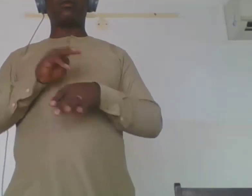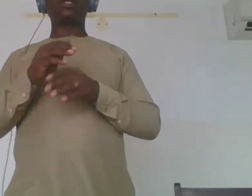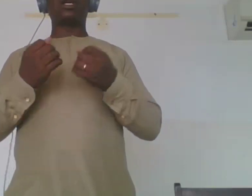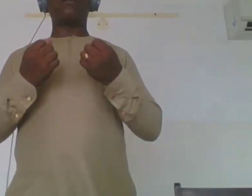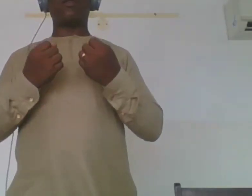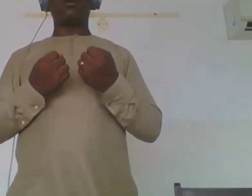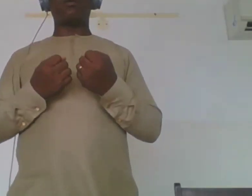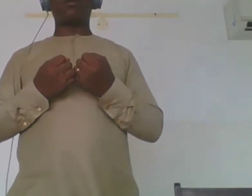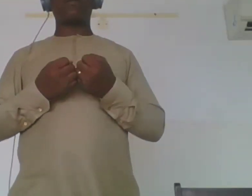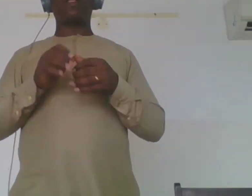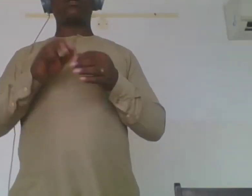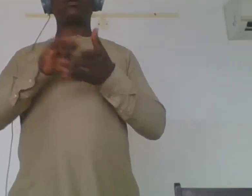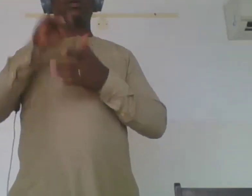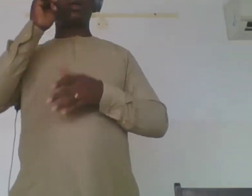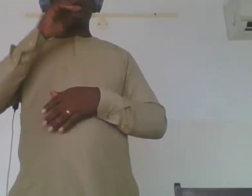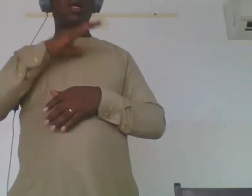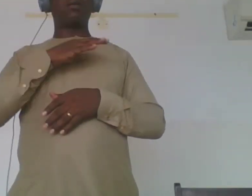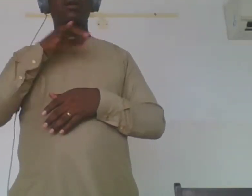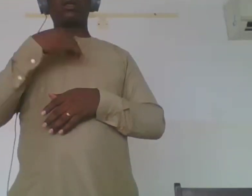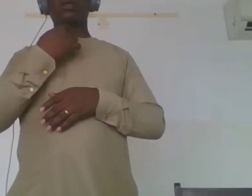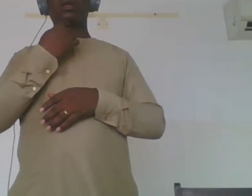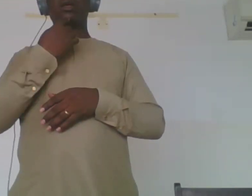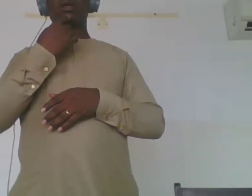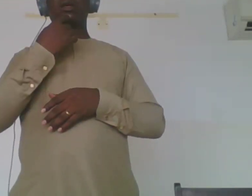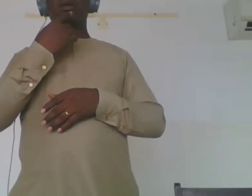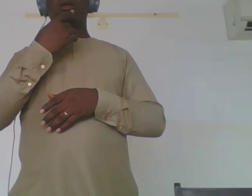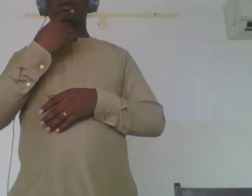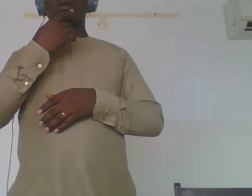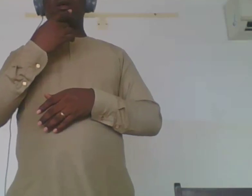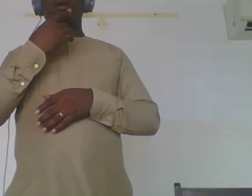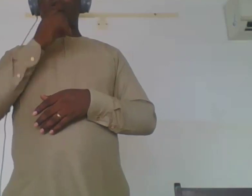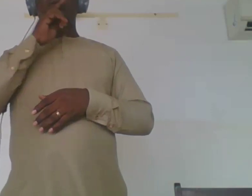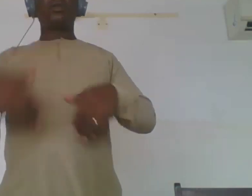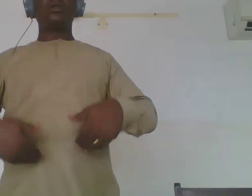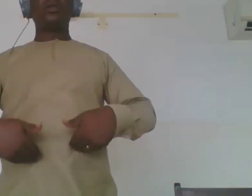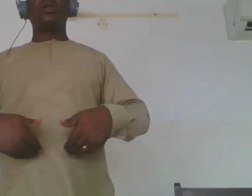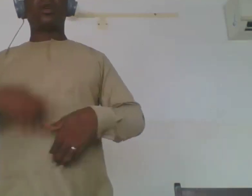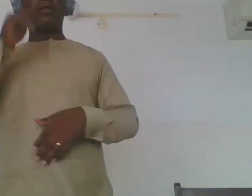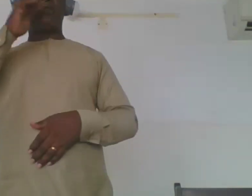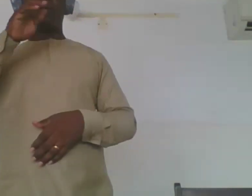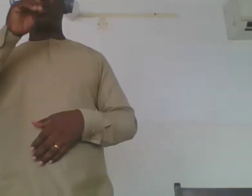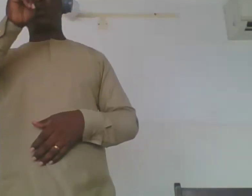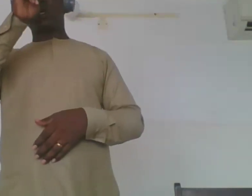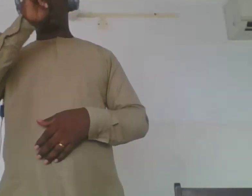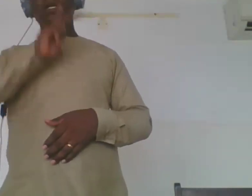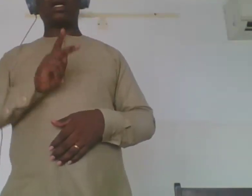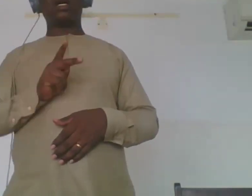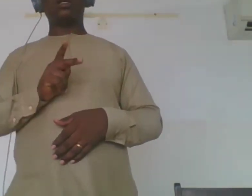Amette est une jeem an euh entrepreneuse femme